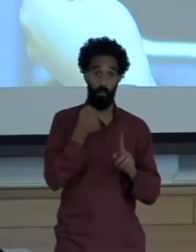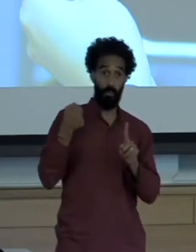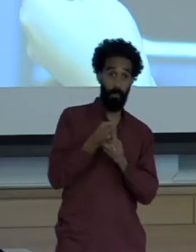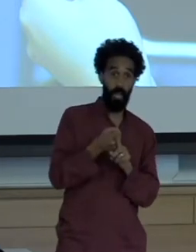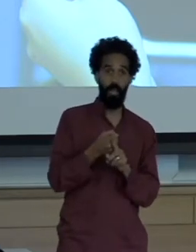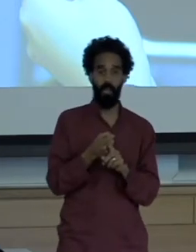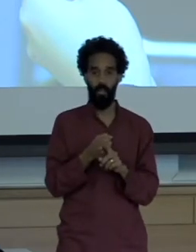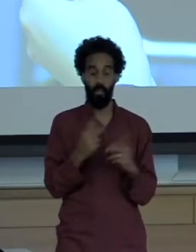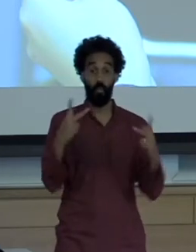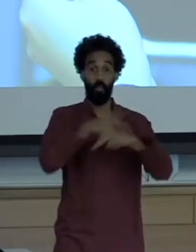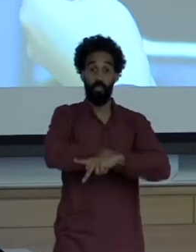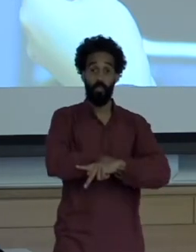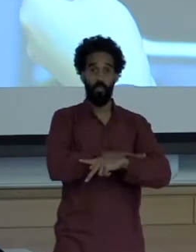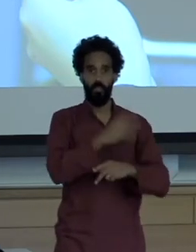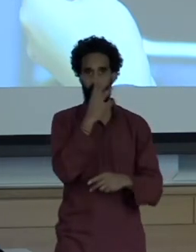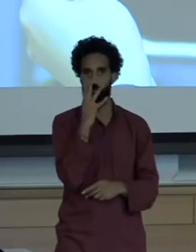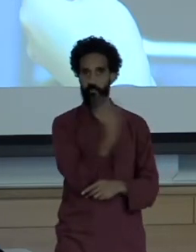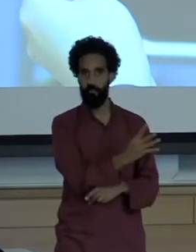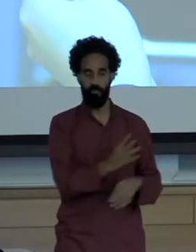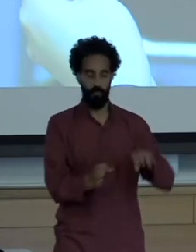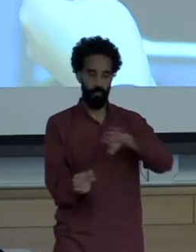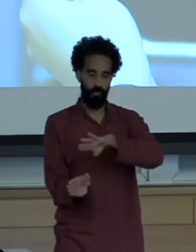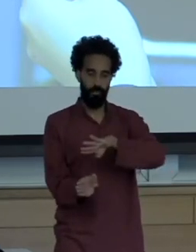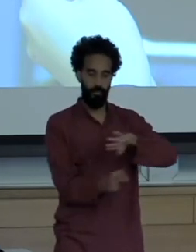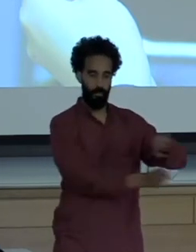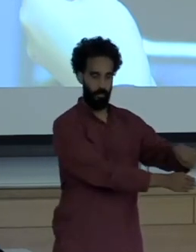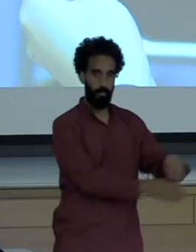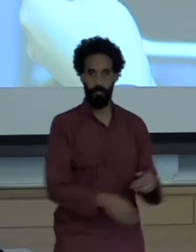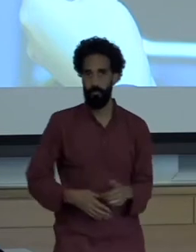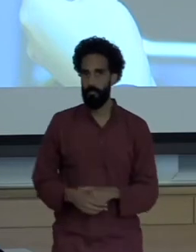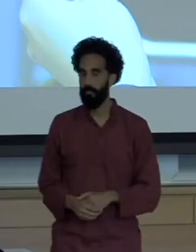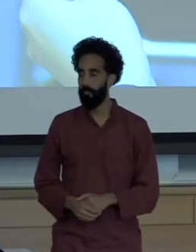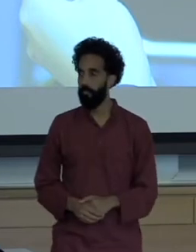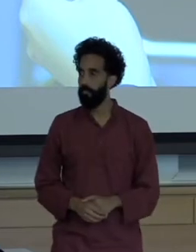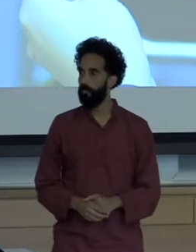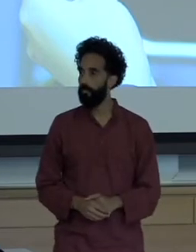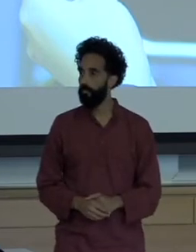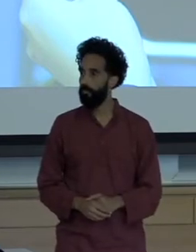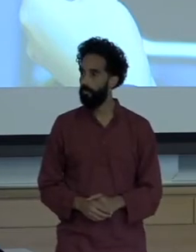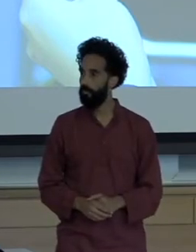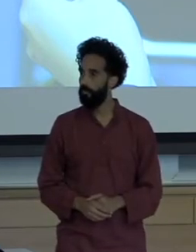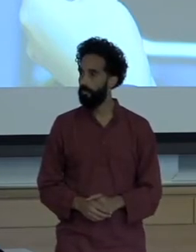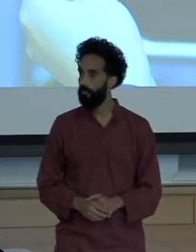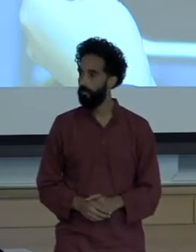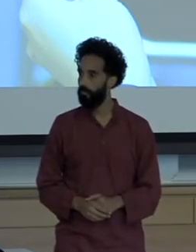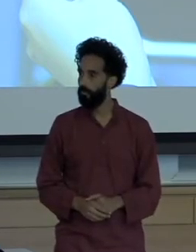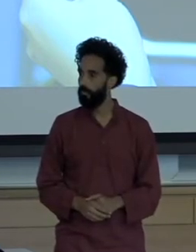Get shunted aside now There's another issue here, which is that